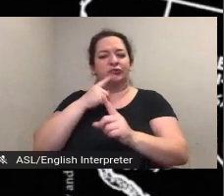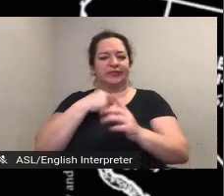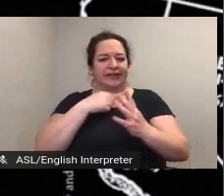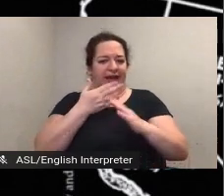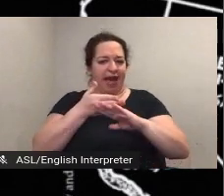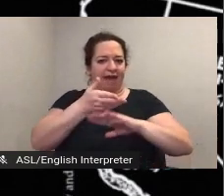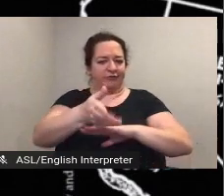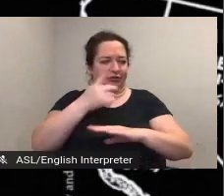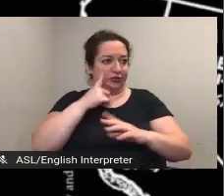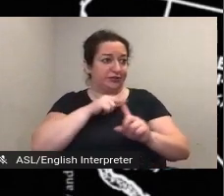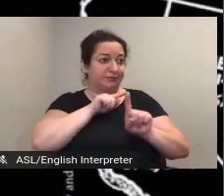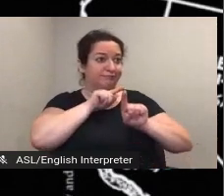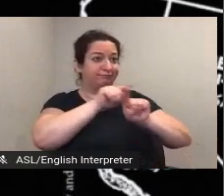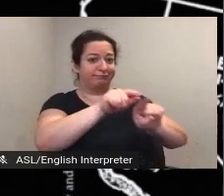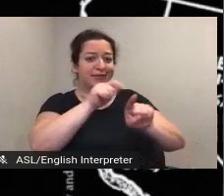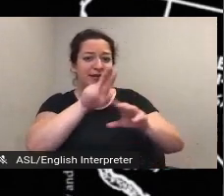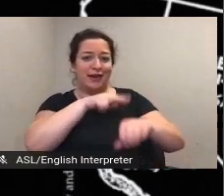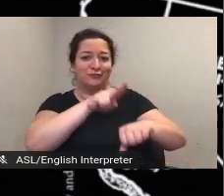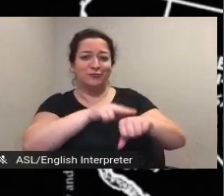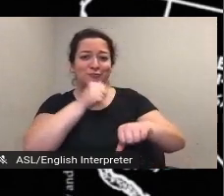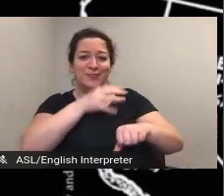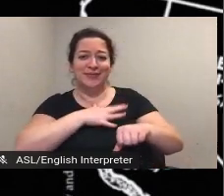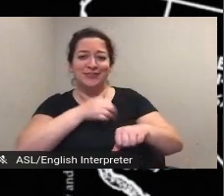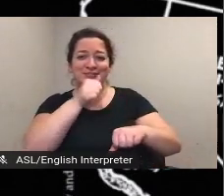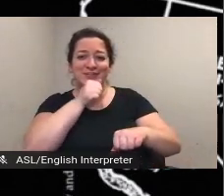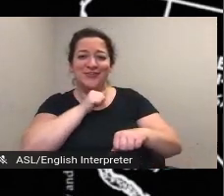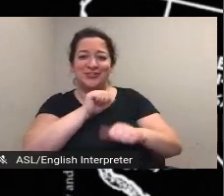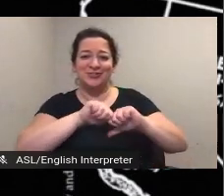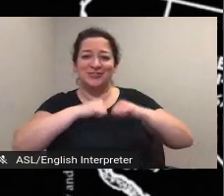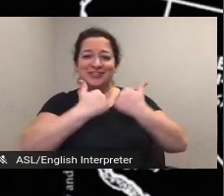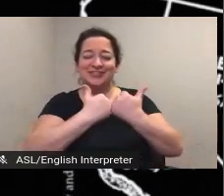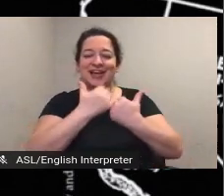national women's suffrage association and the american woman suffrage